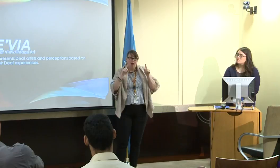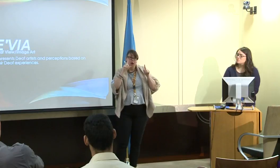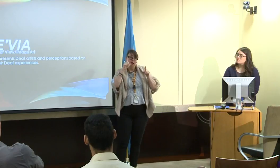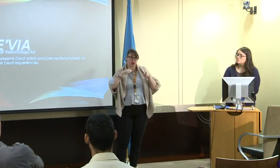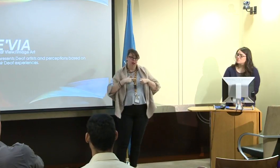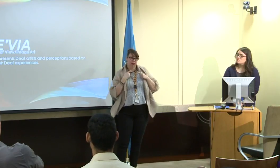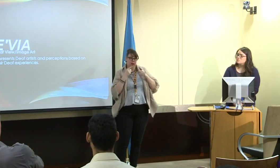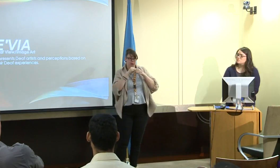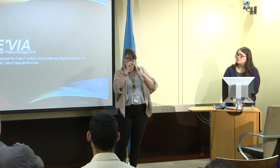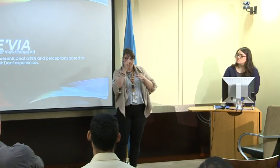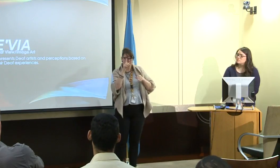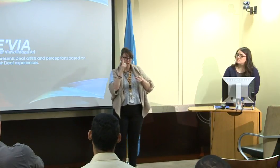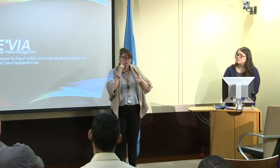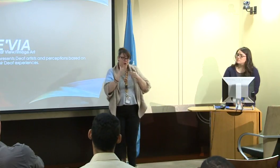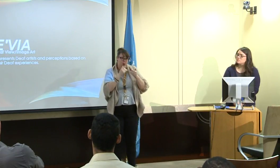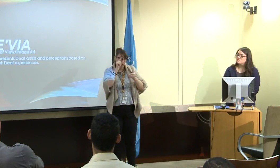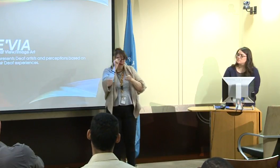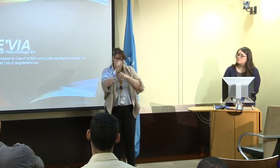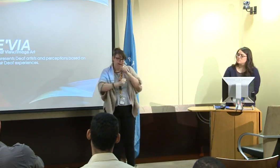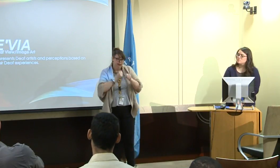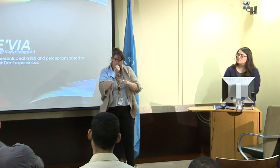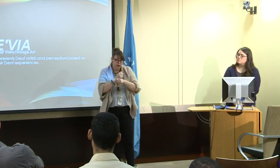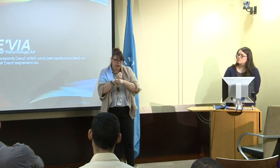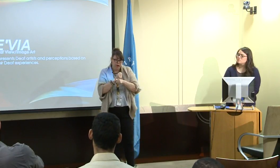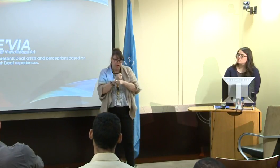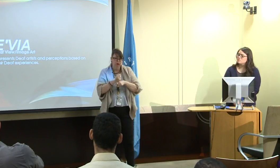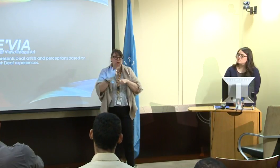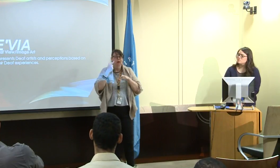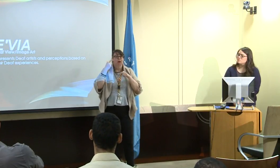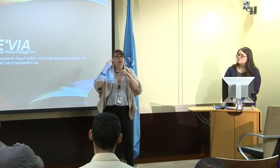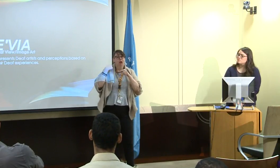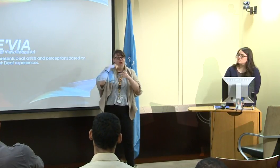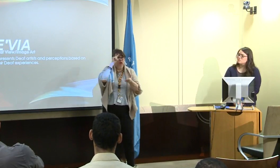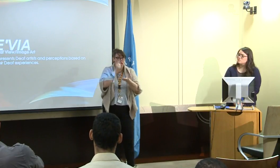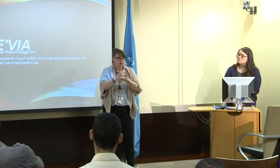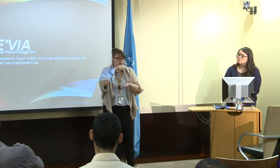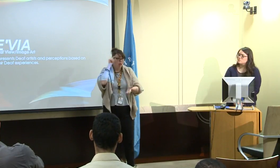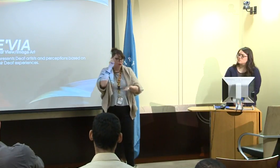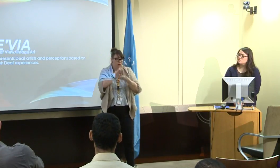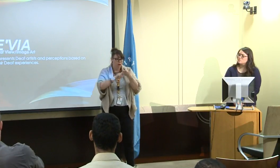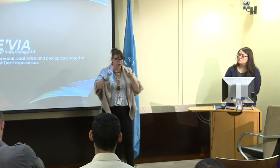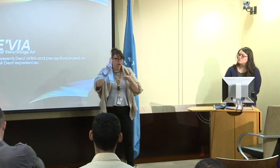Now, I have been here at the Library of Congress for eight years, but I've been in Maryland for about 20 years.